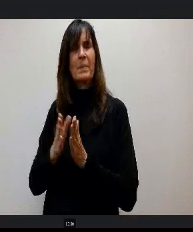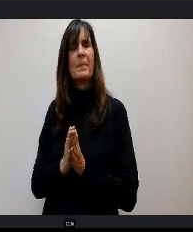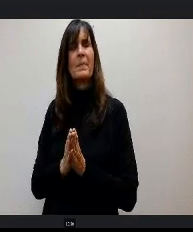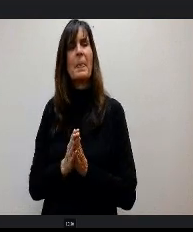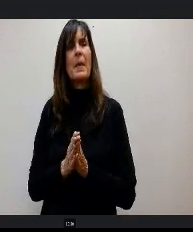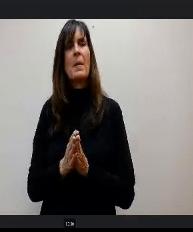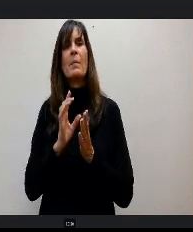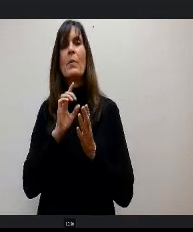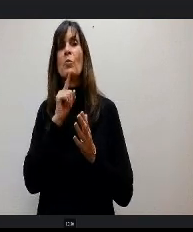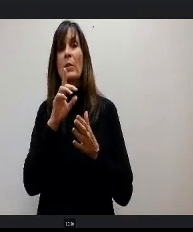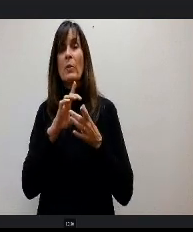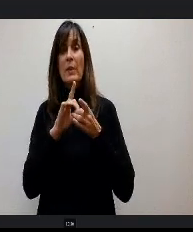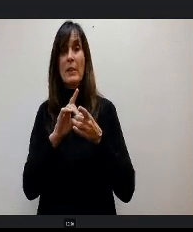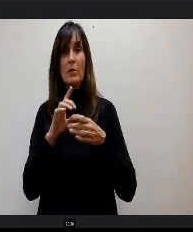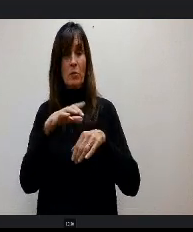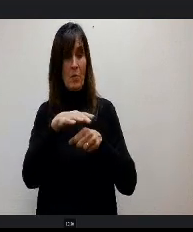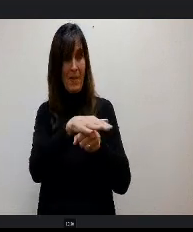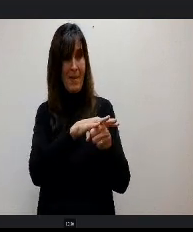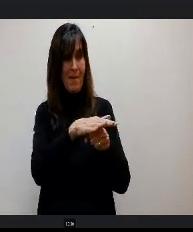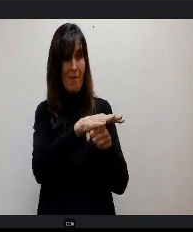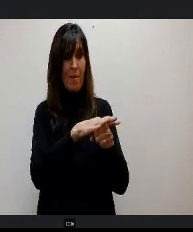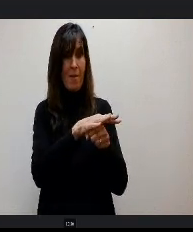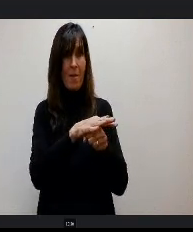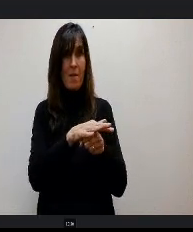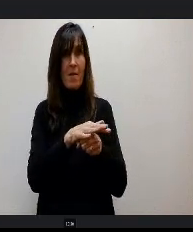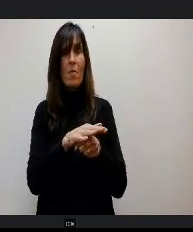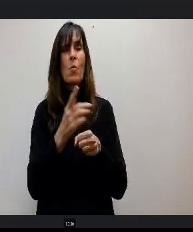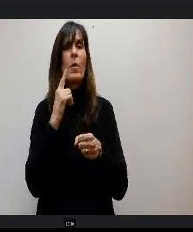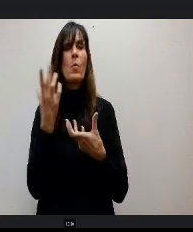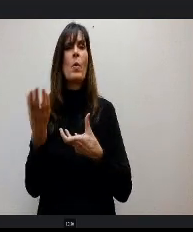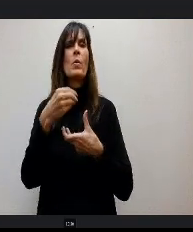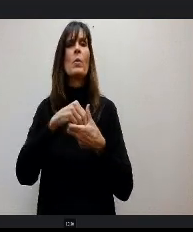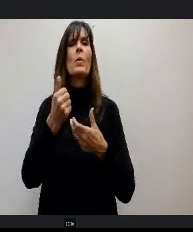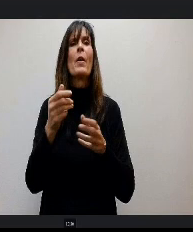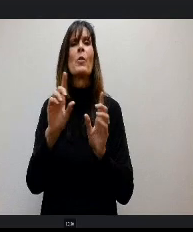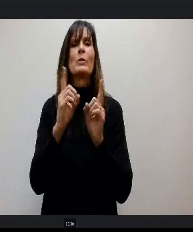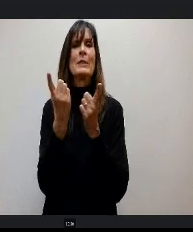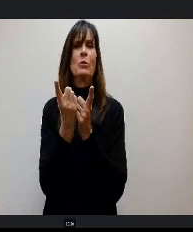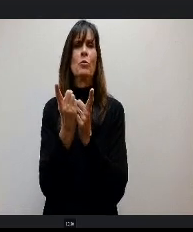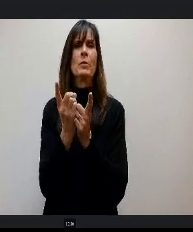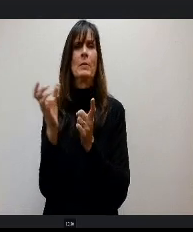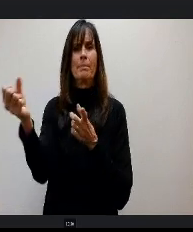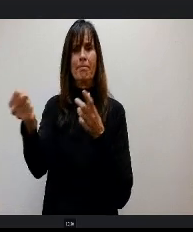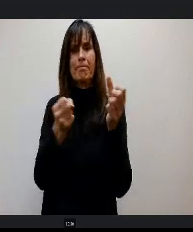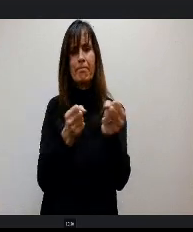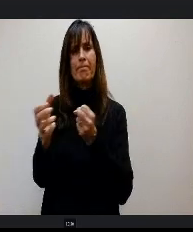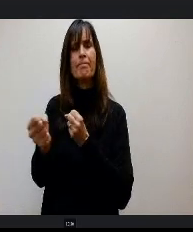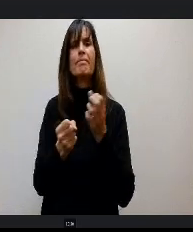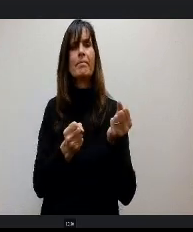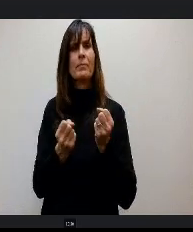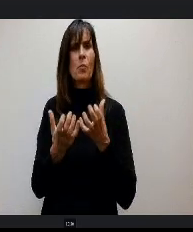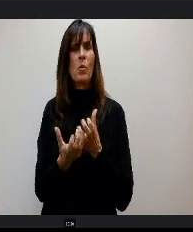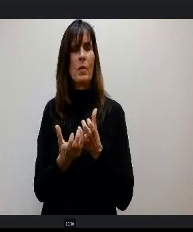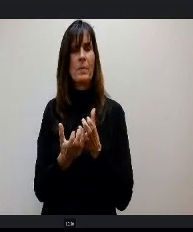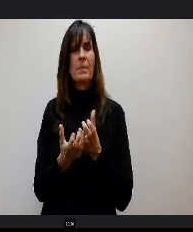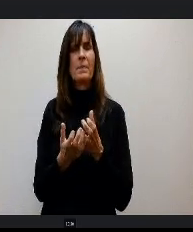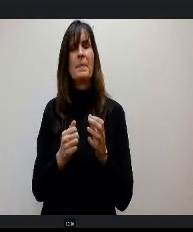everyone, we'd like to look to include a few other districts in that geographical market. One, we look at what would be an